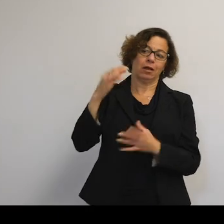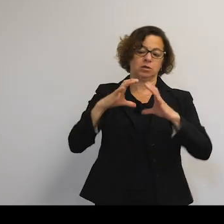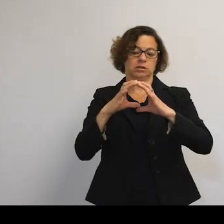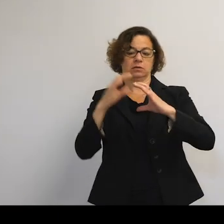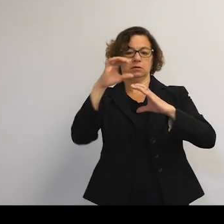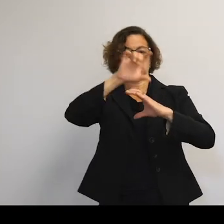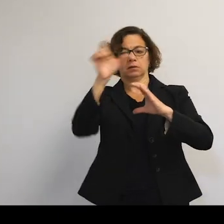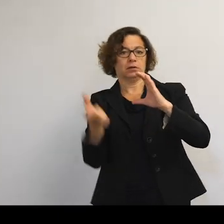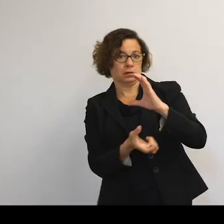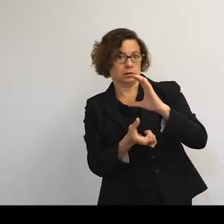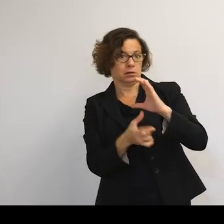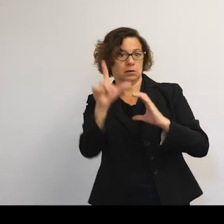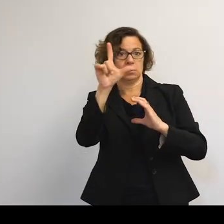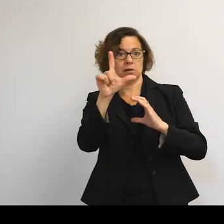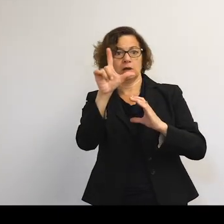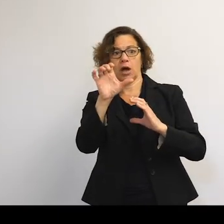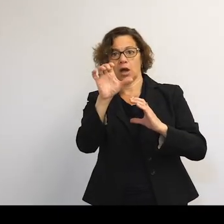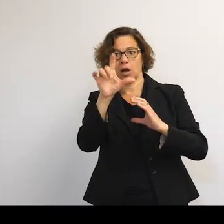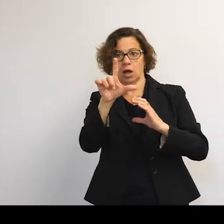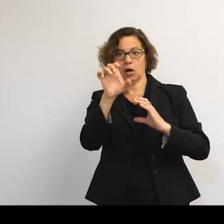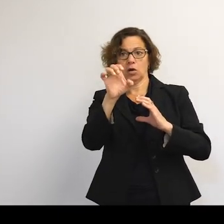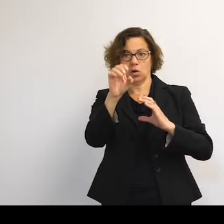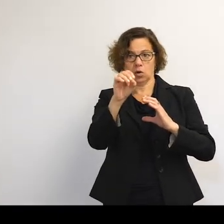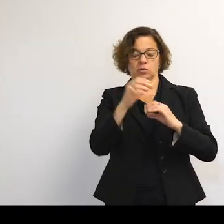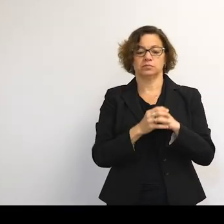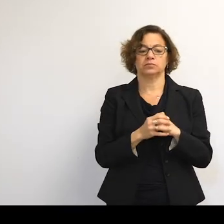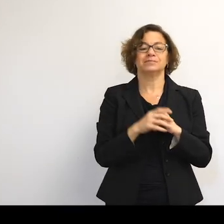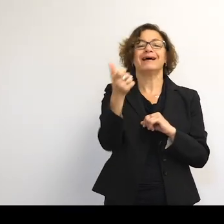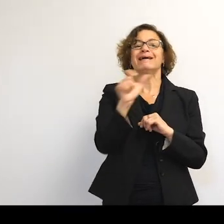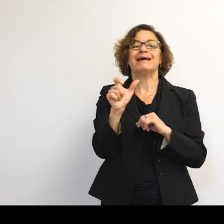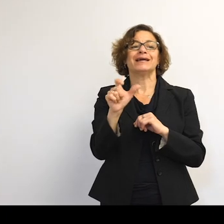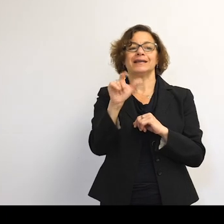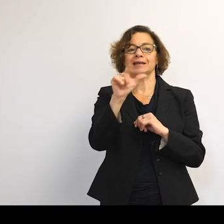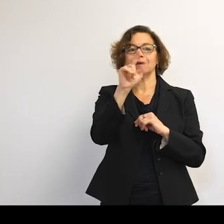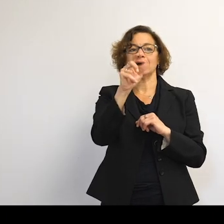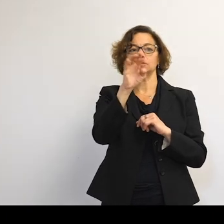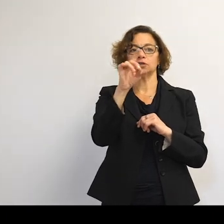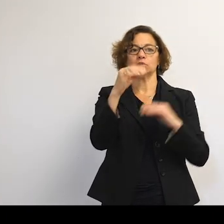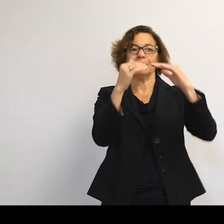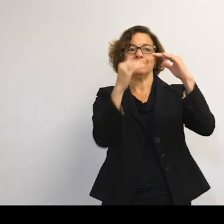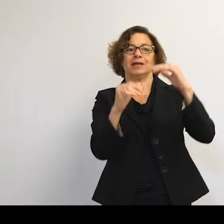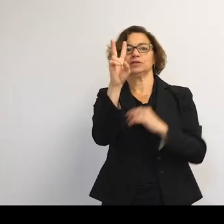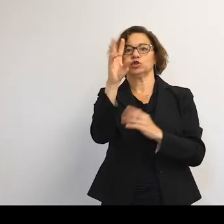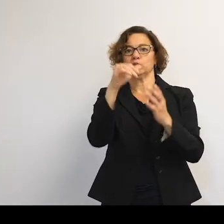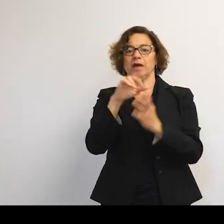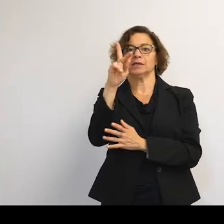And we generally say that low Earth orbit is anything but an altitude less than 2,000 kilometers.